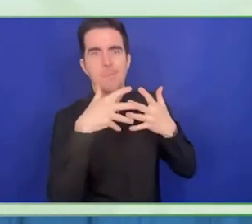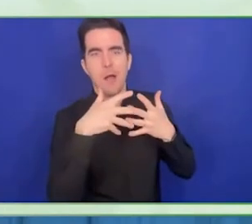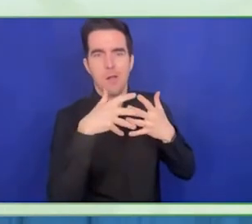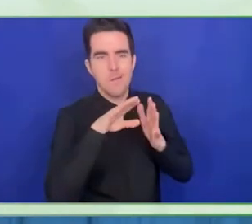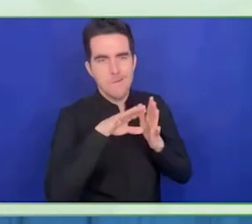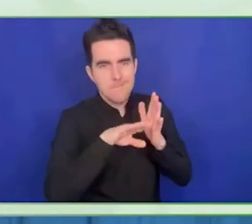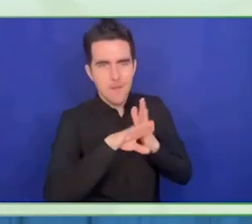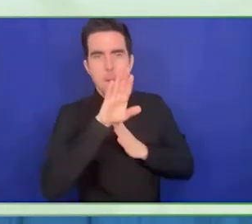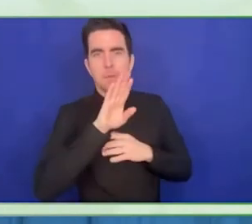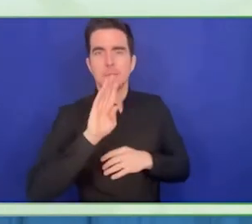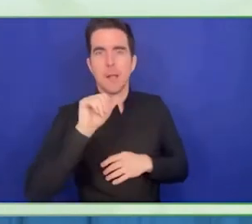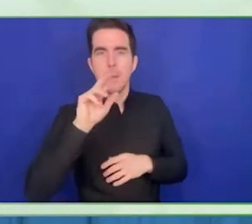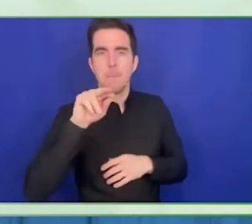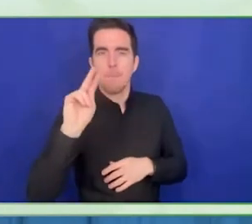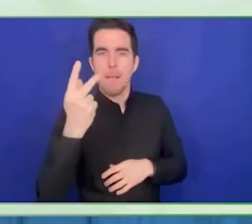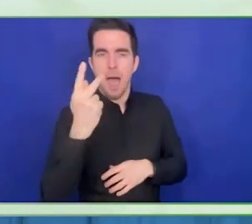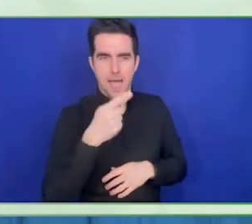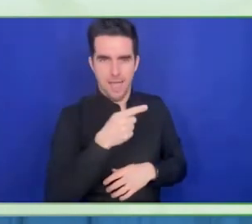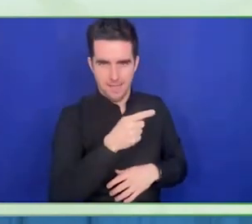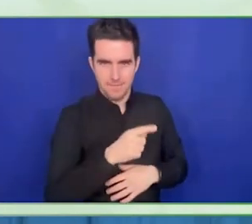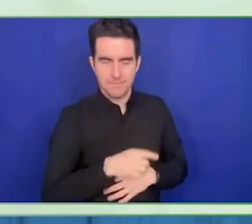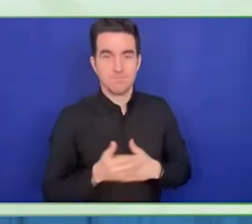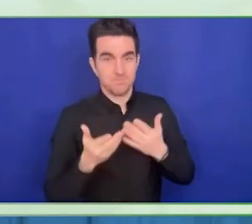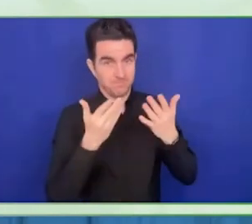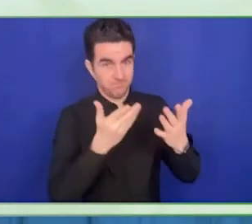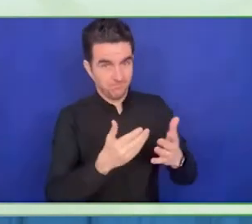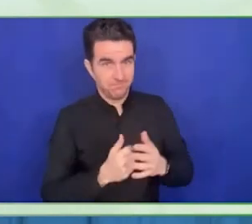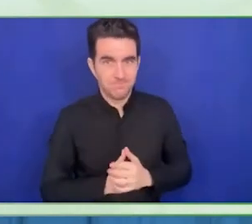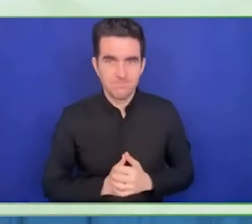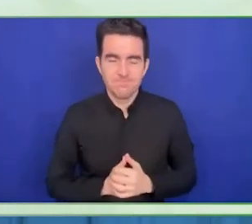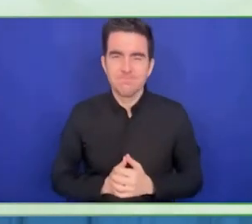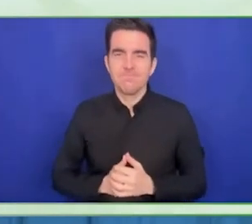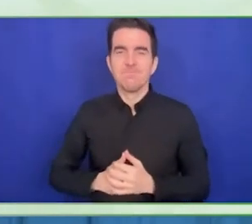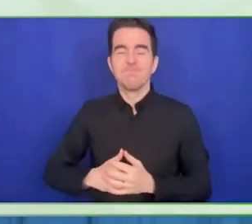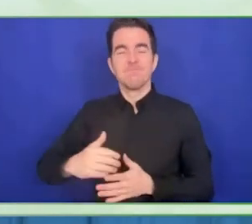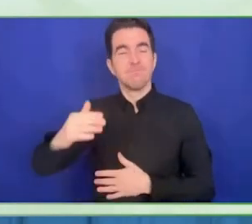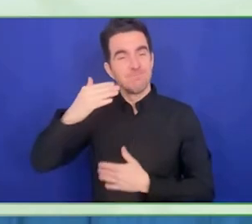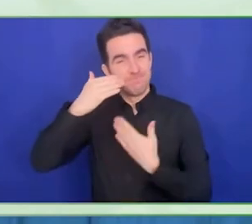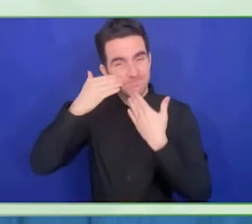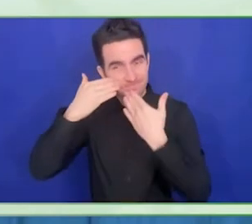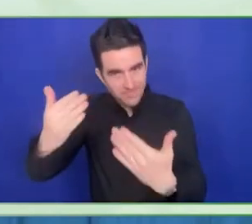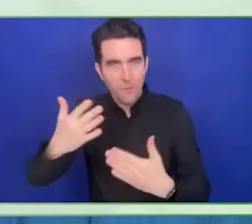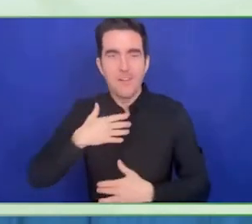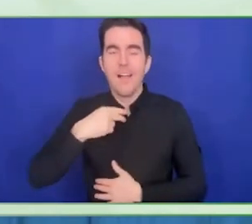I'm a middle-aged man wearing a blue jacket, brown hair, not so